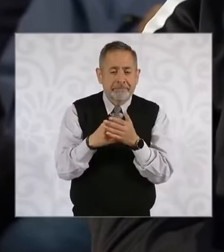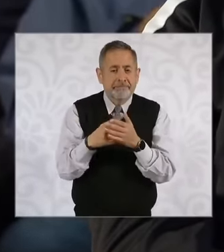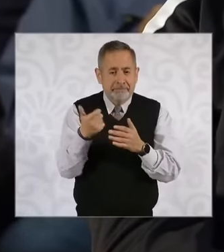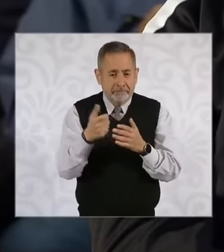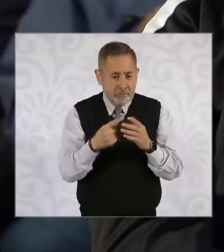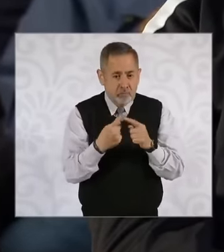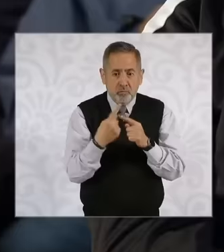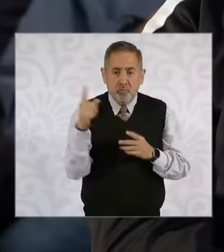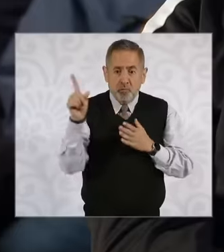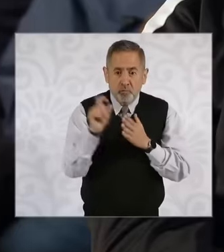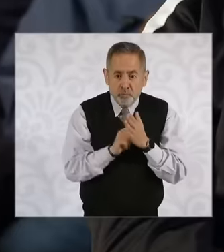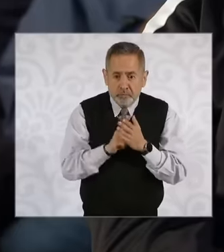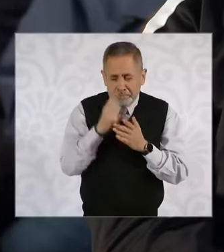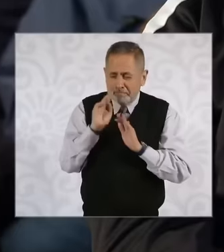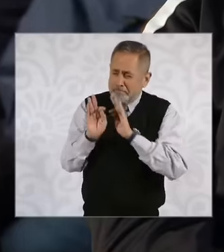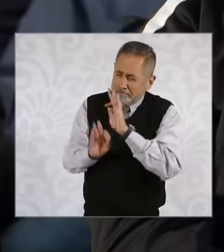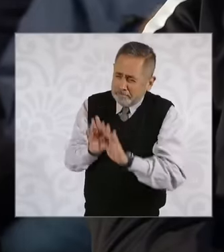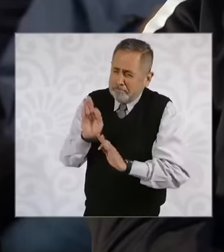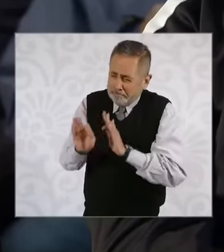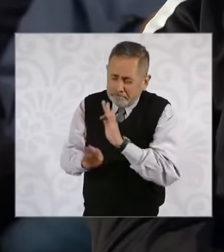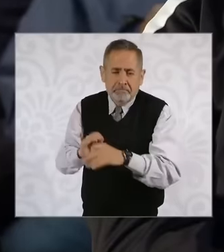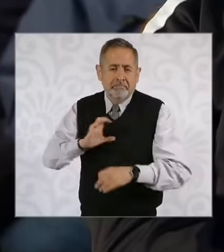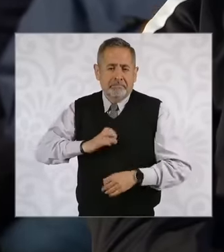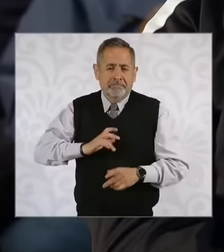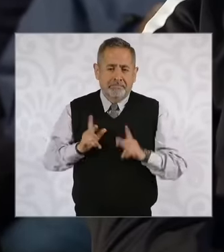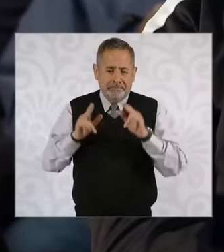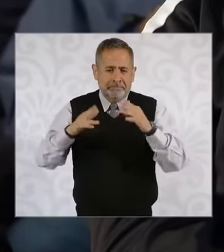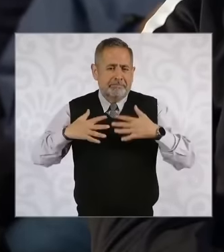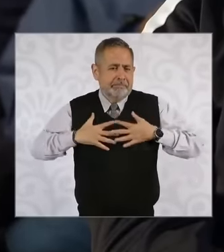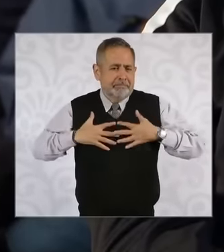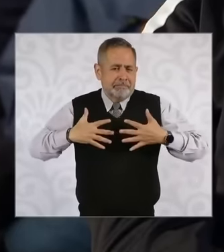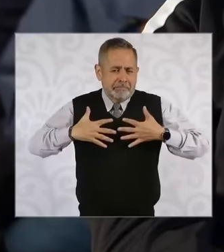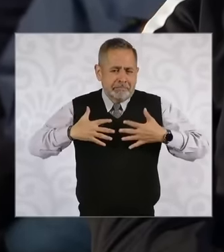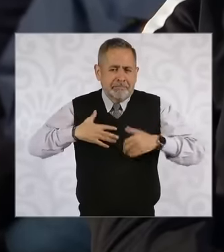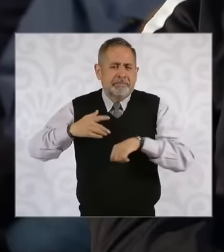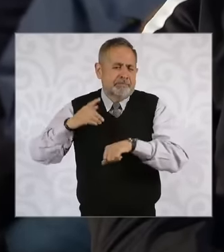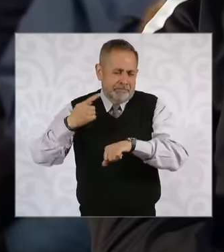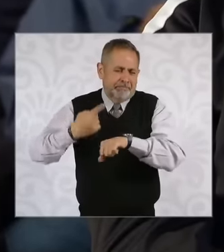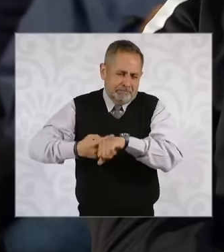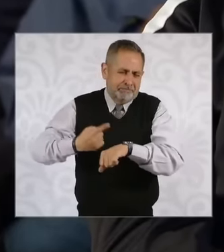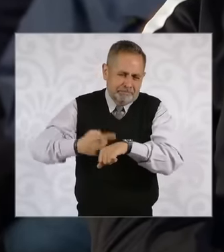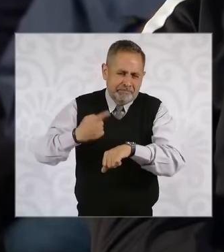month of treatment for someone who has lung cancer more or less between 70 percent of